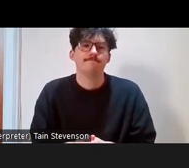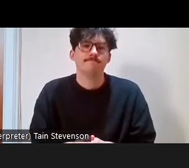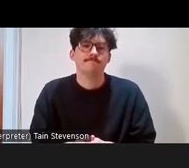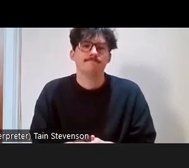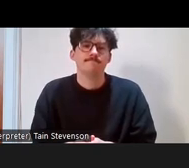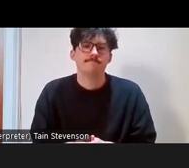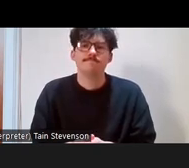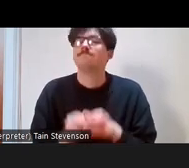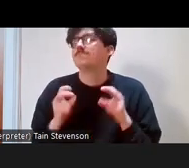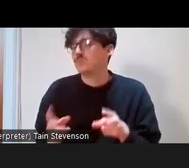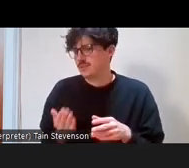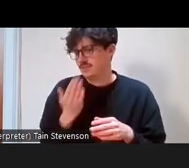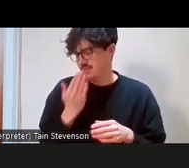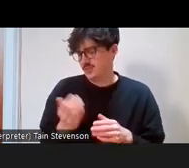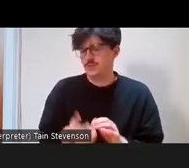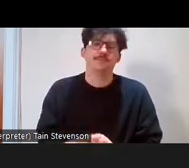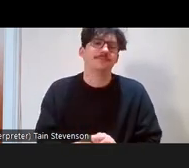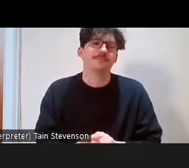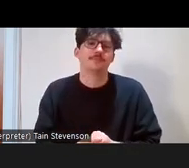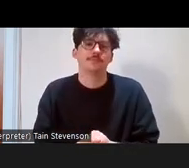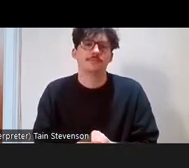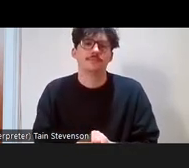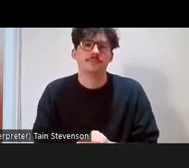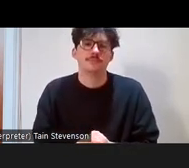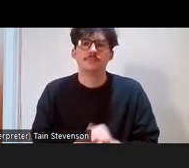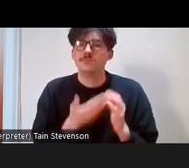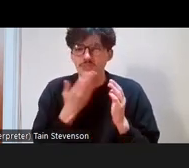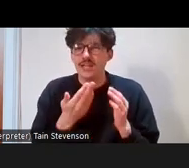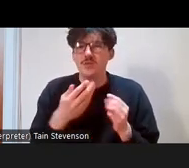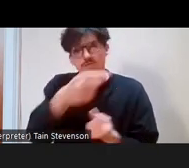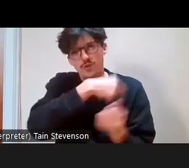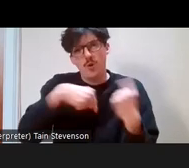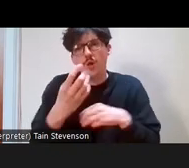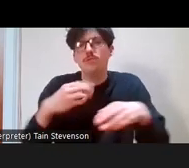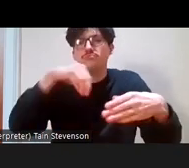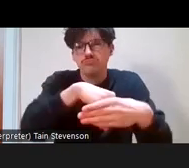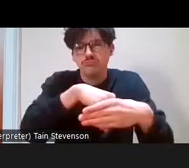Thanks so much, Fran, and thanks to everyone for contributing to that. I always think it's